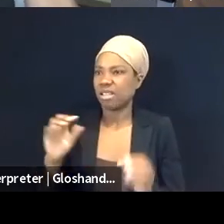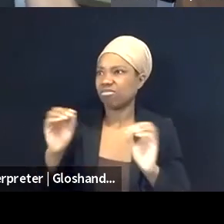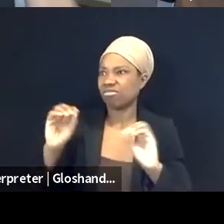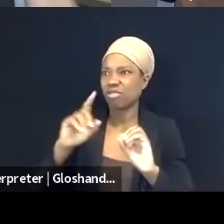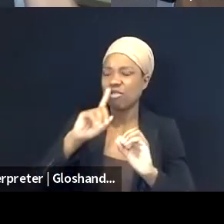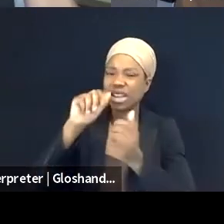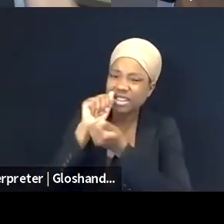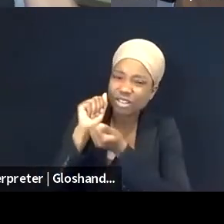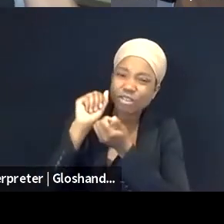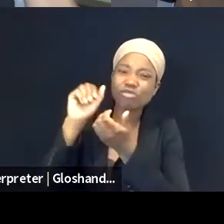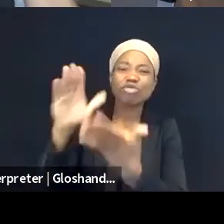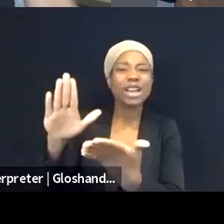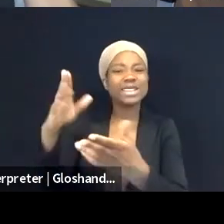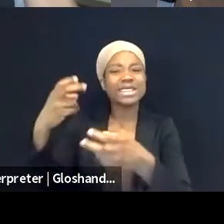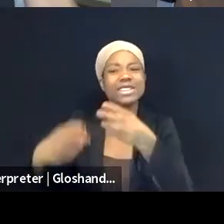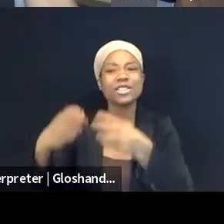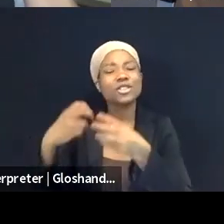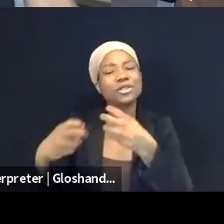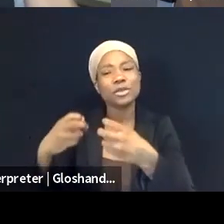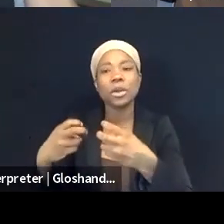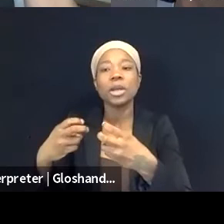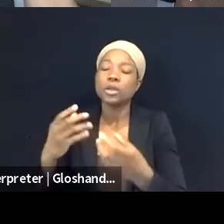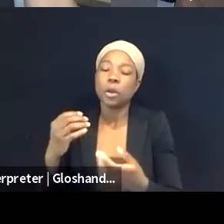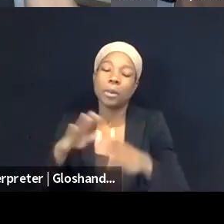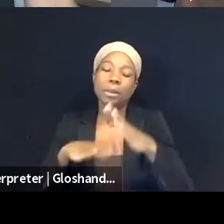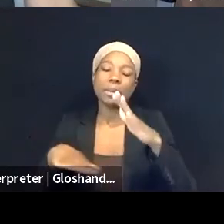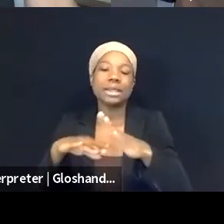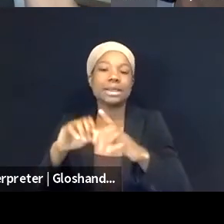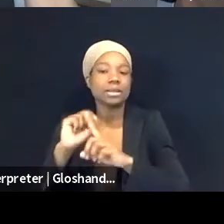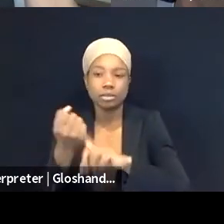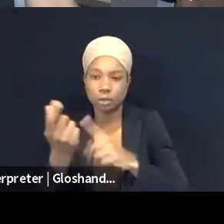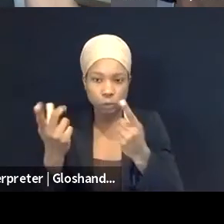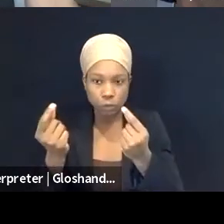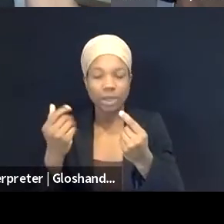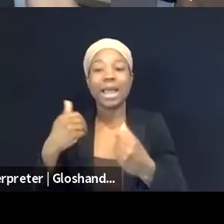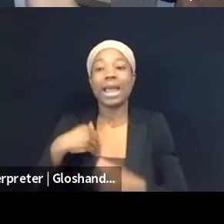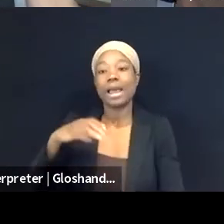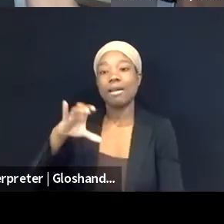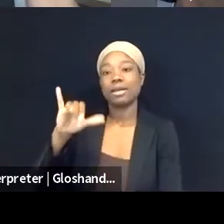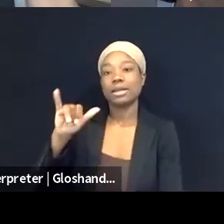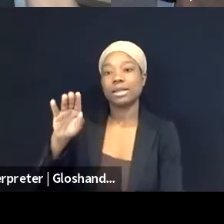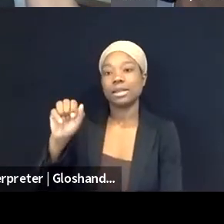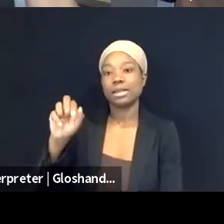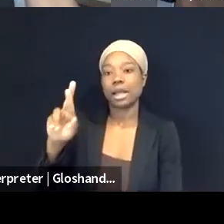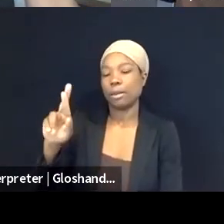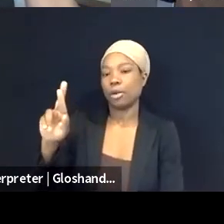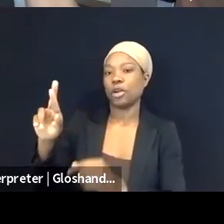So it's a situation where basically the cyber unit, like 95% of their work in the Israeli Ministry of Justice